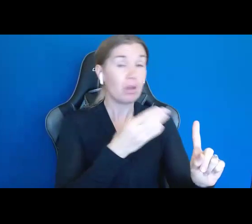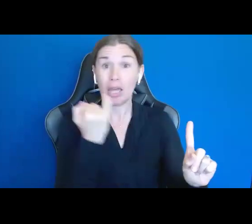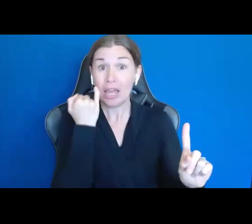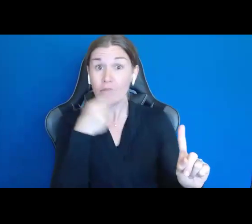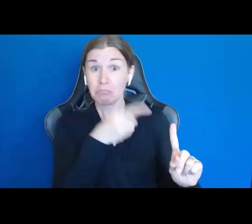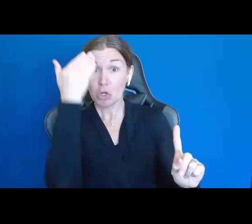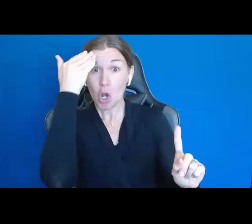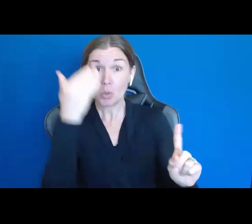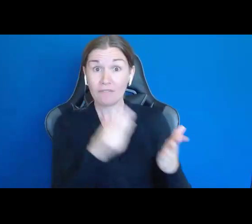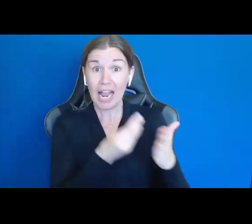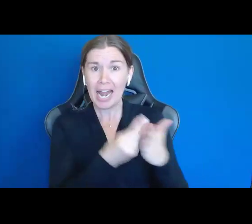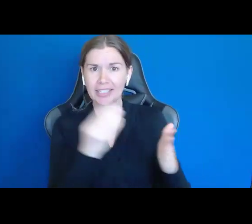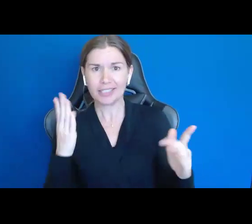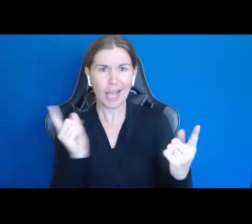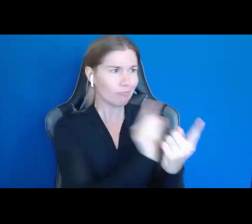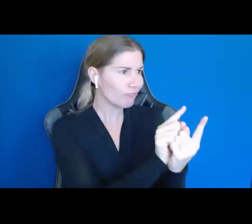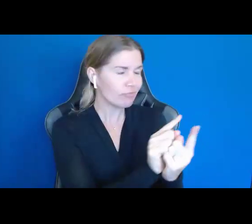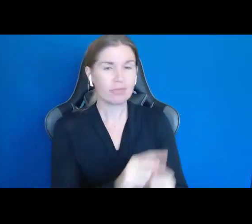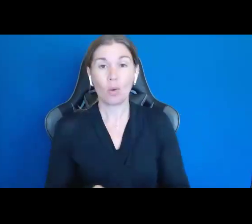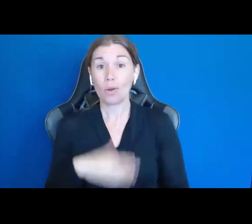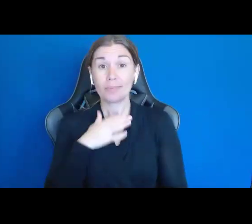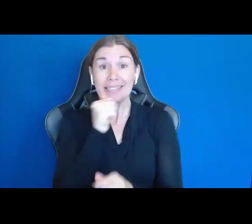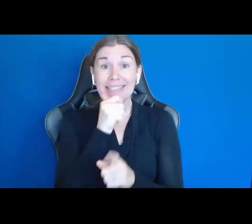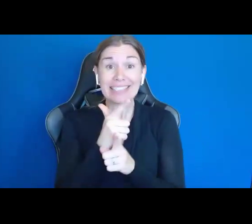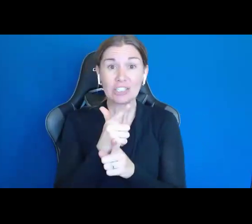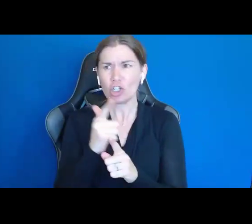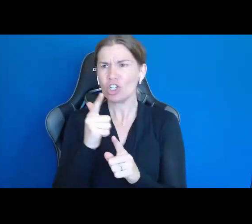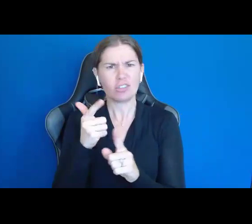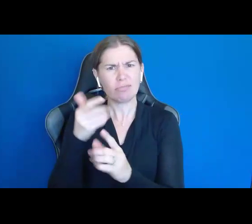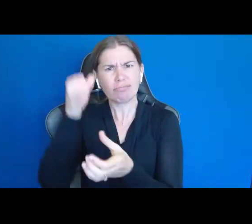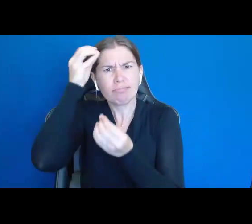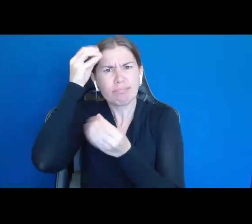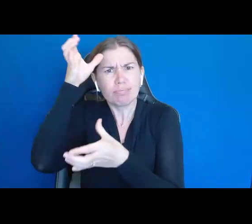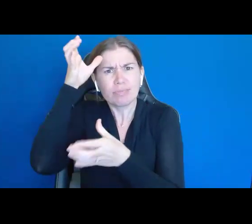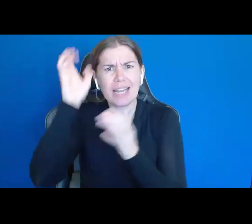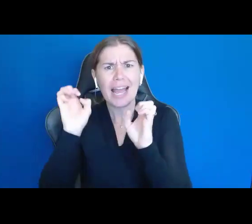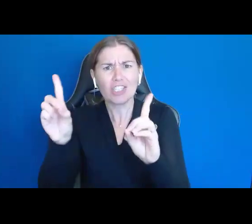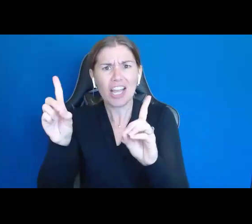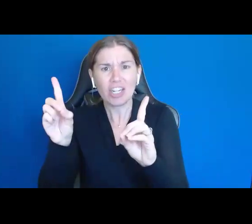I go to my sister, who is an educational professional, to ask about educational stuff for my children.